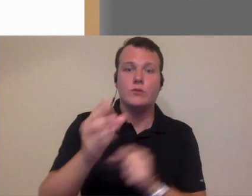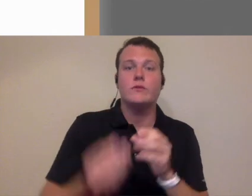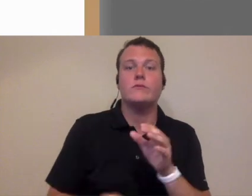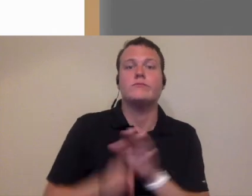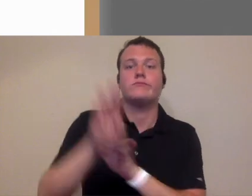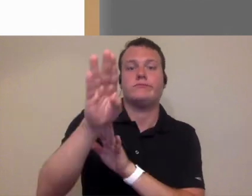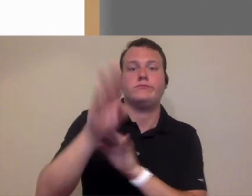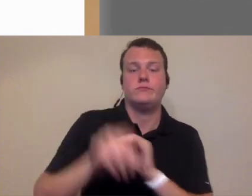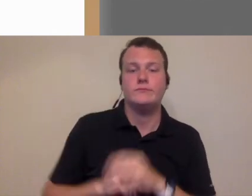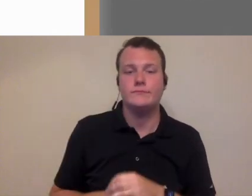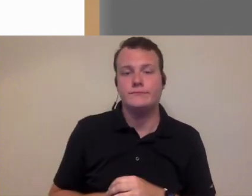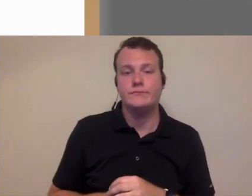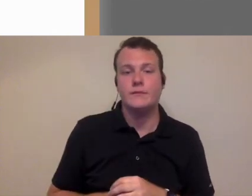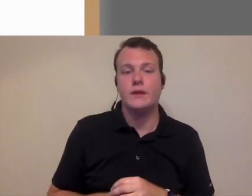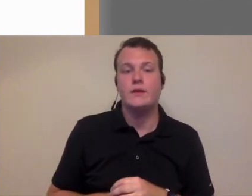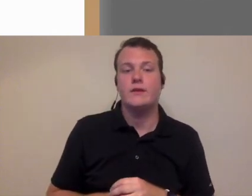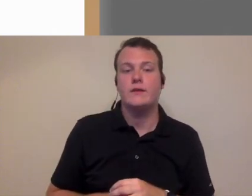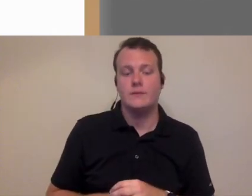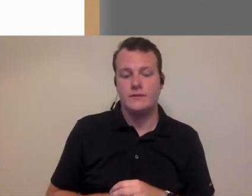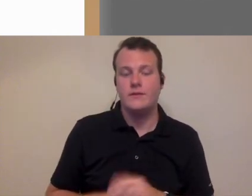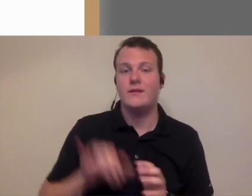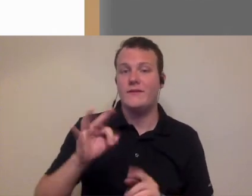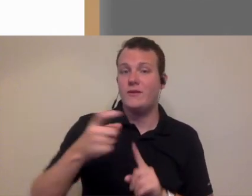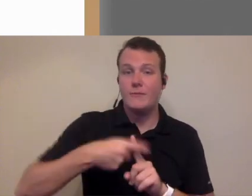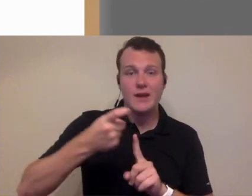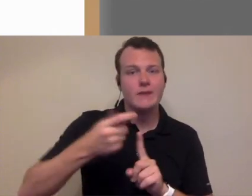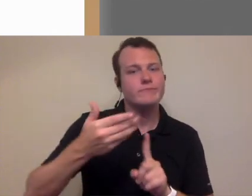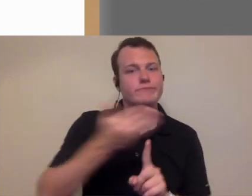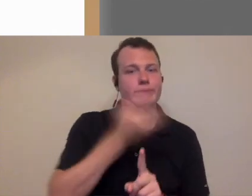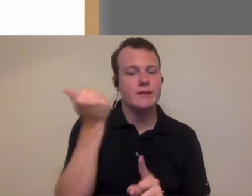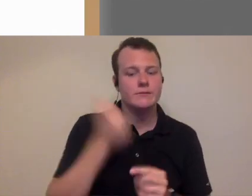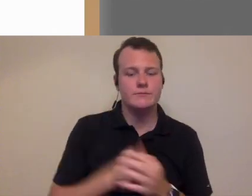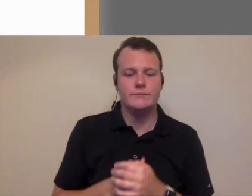your growth so making that automated all the better also marketing automation